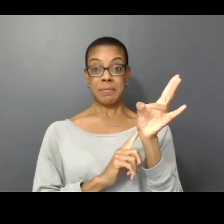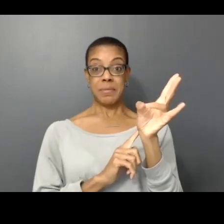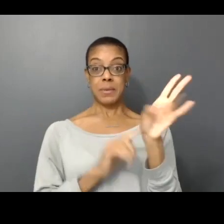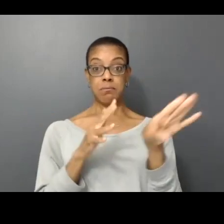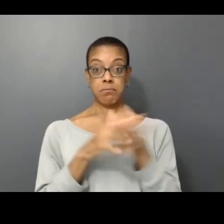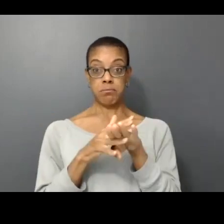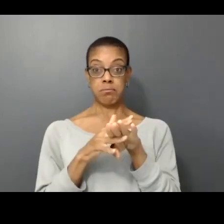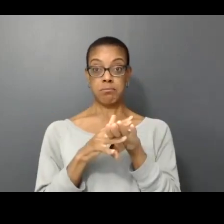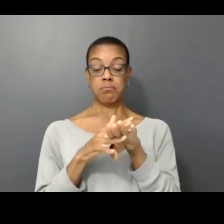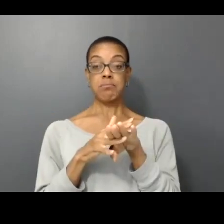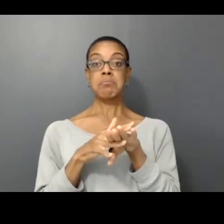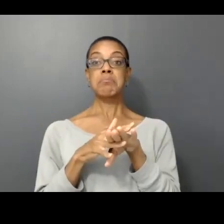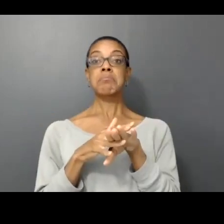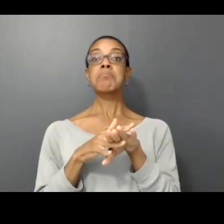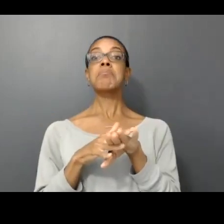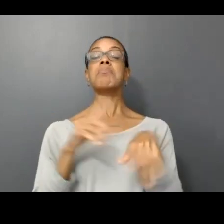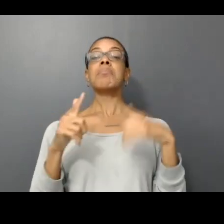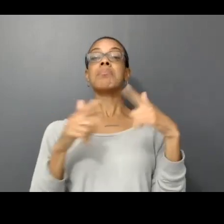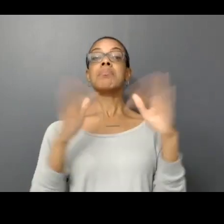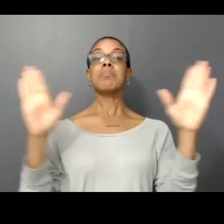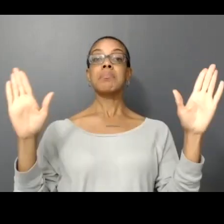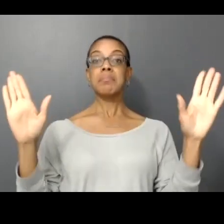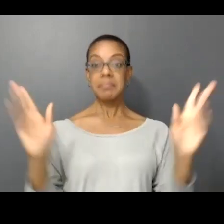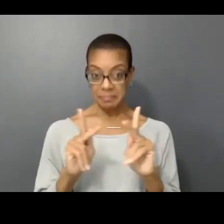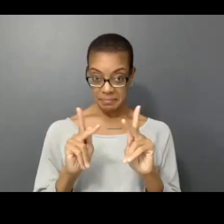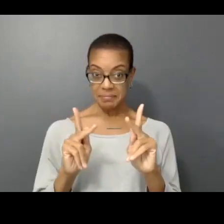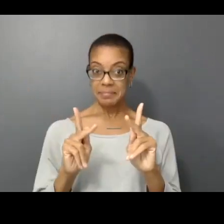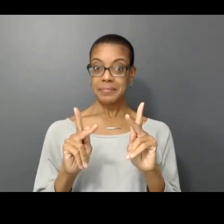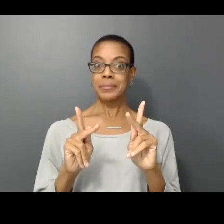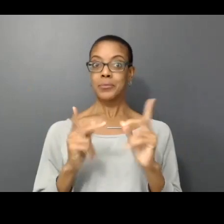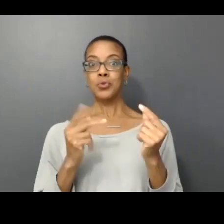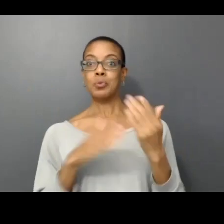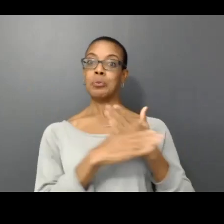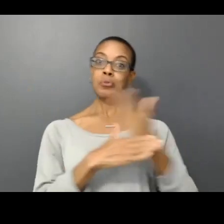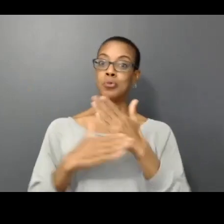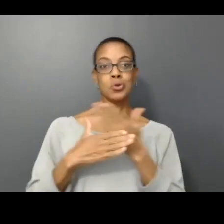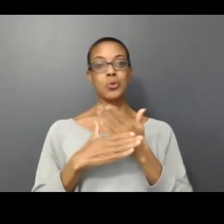we are going to reconfigure the space to do a little bit of a work in progress sharing and live demo for you all.